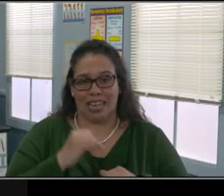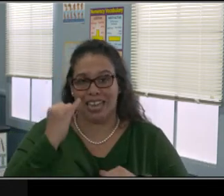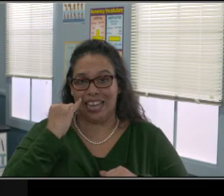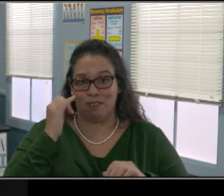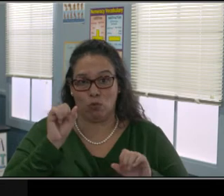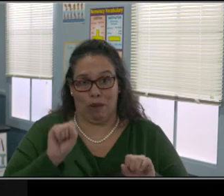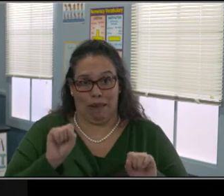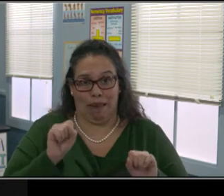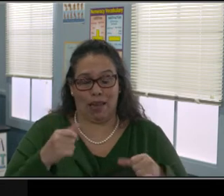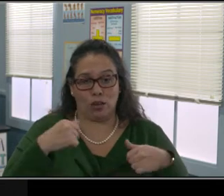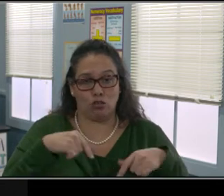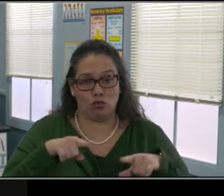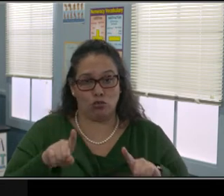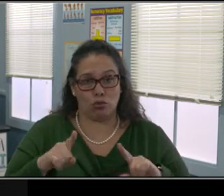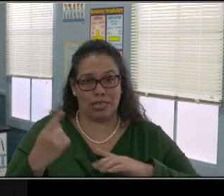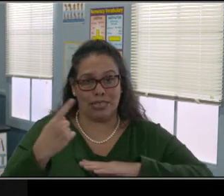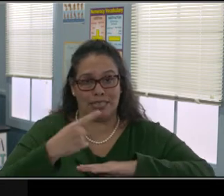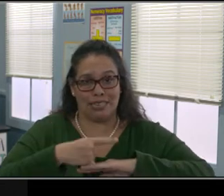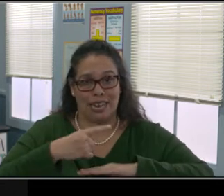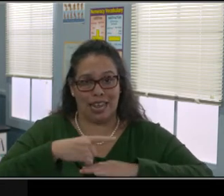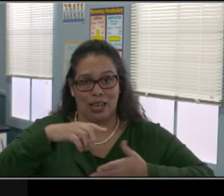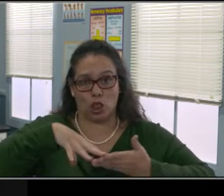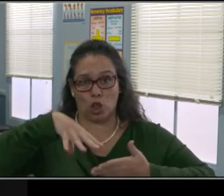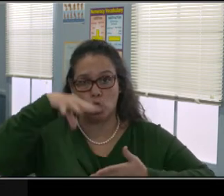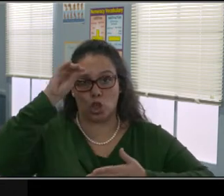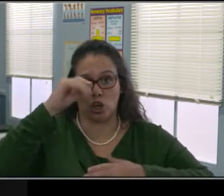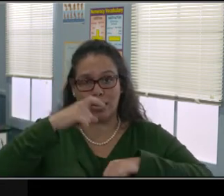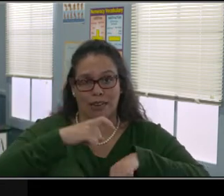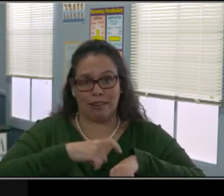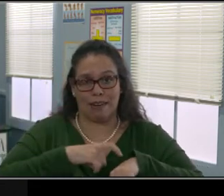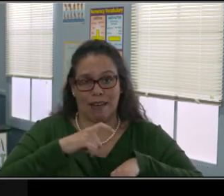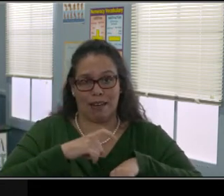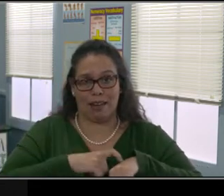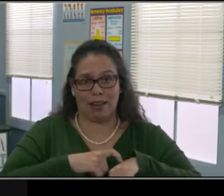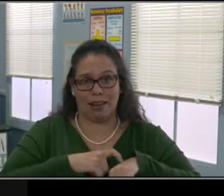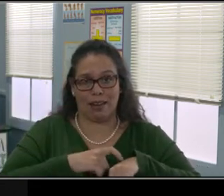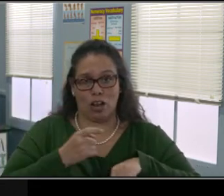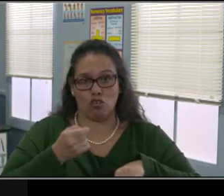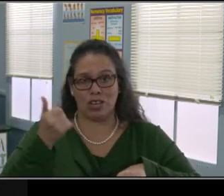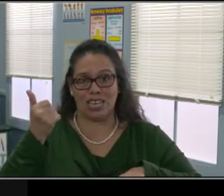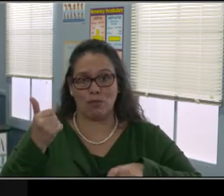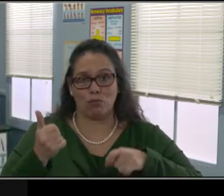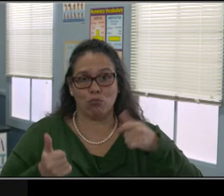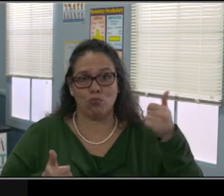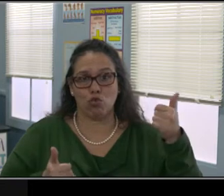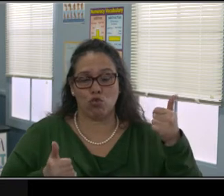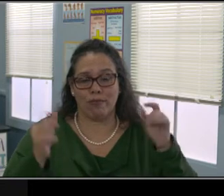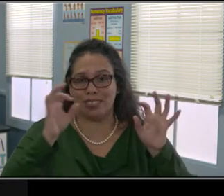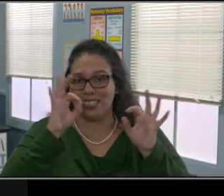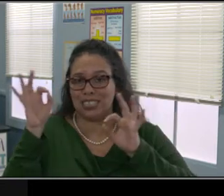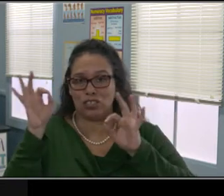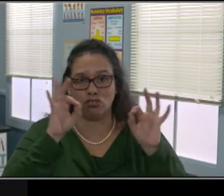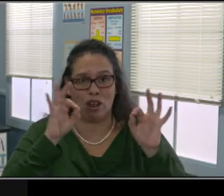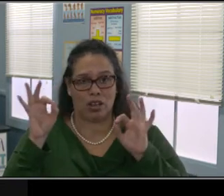And observation is a form of listening. So watch them.